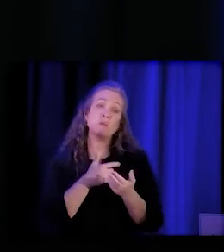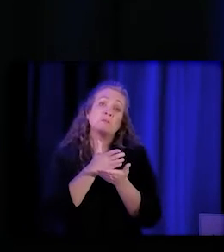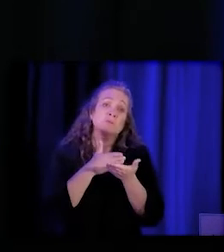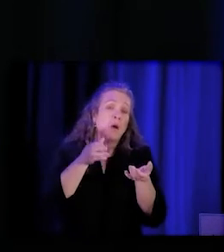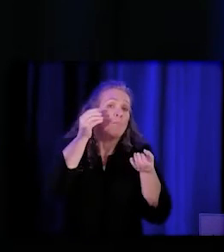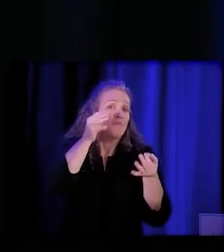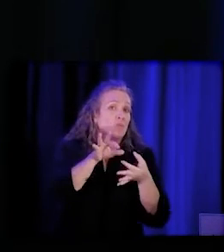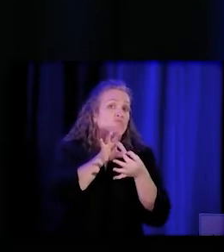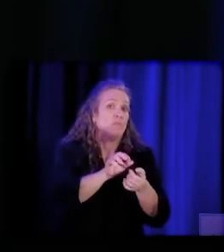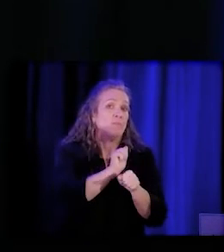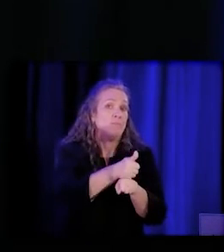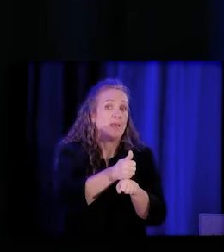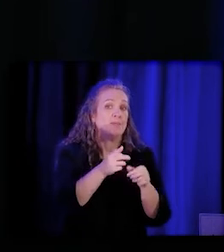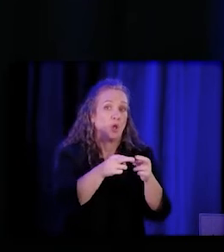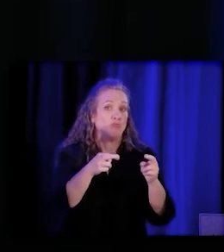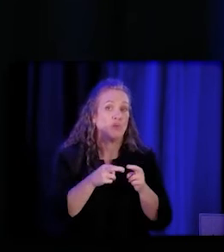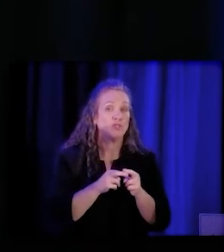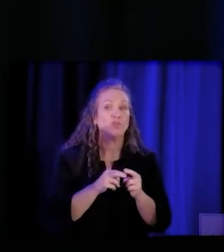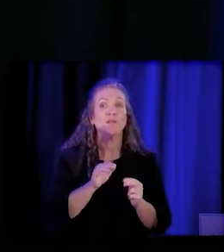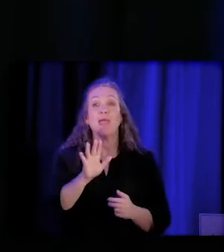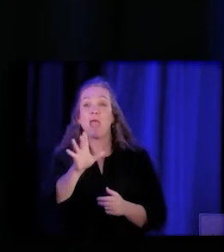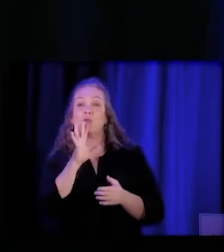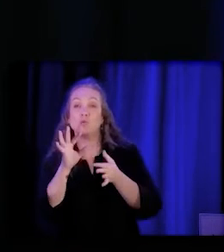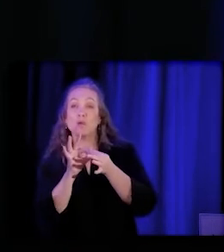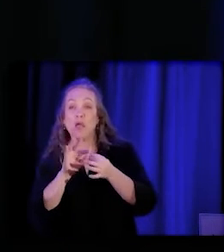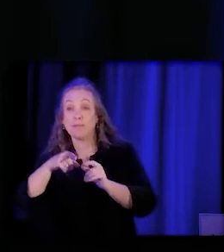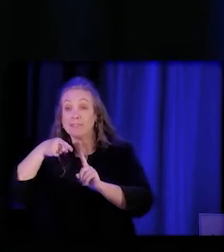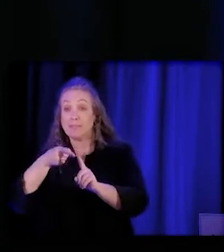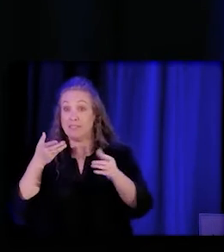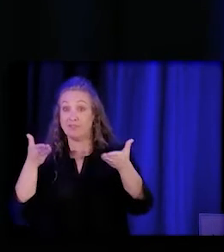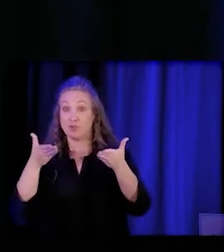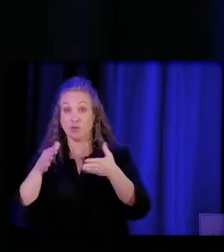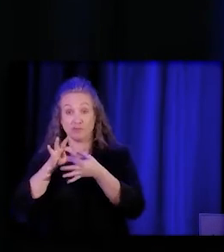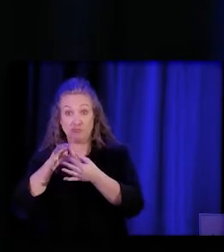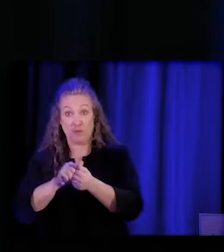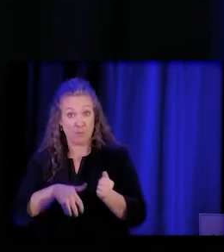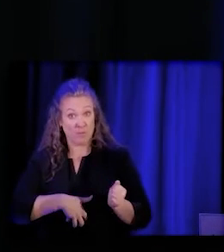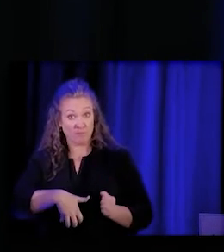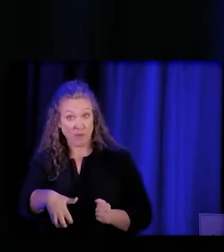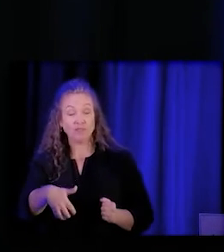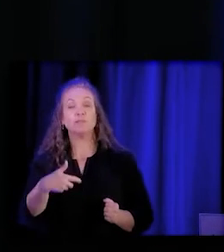and to your comment about pregnancy, we did ask about population served